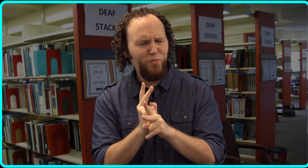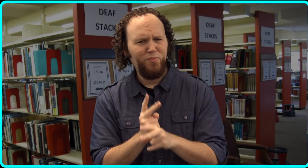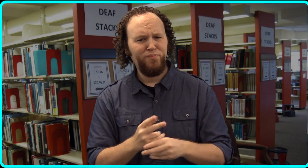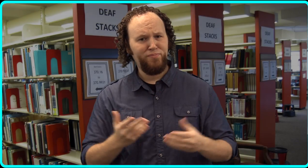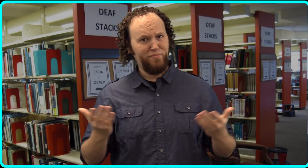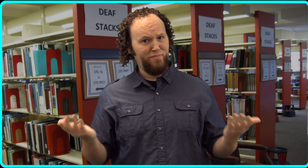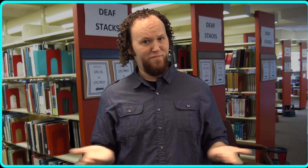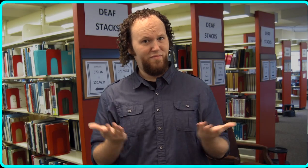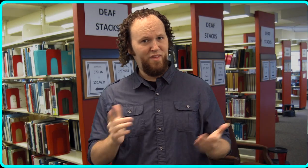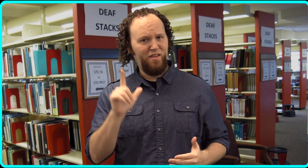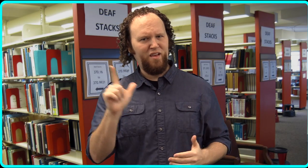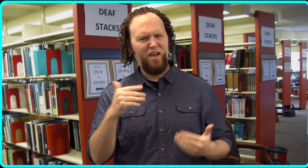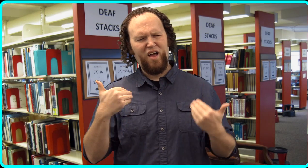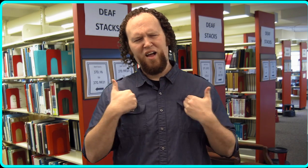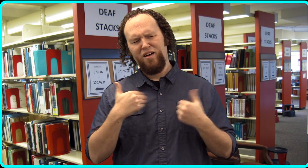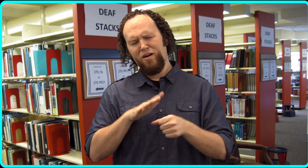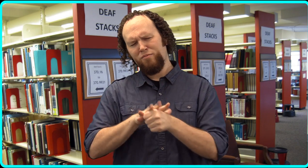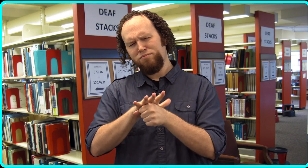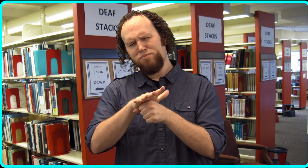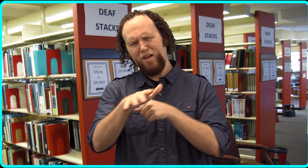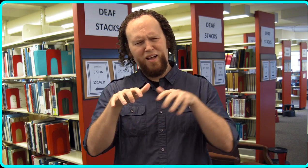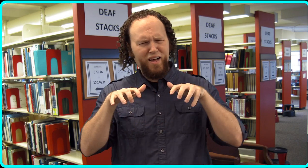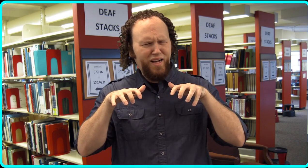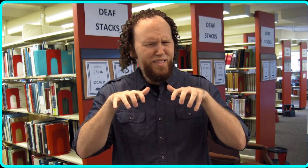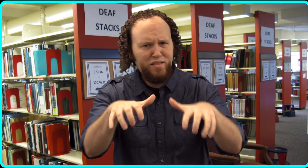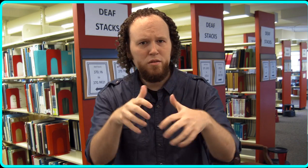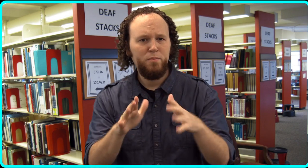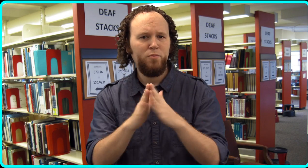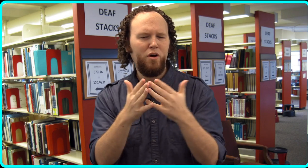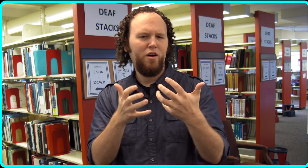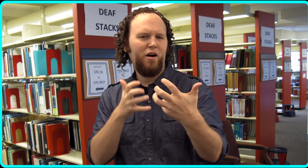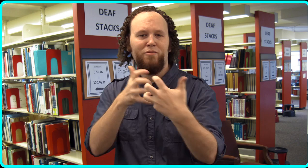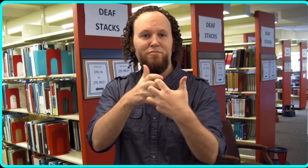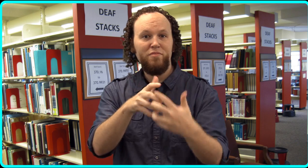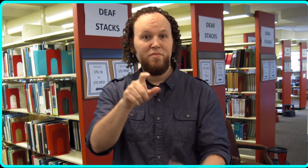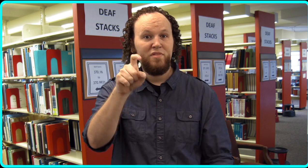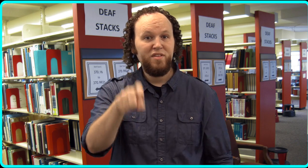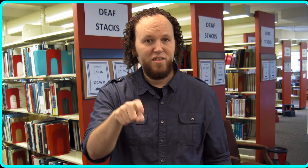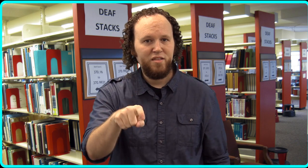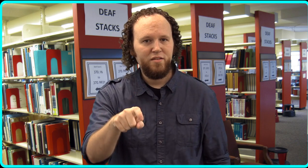We have a vast selection of books to meet your needs.